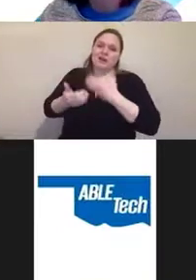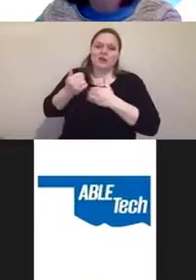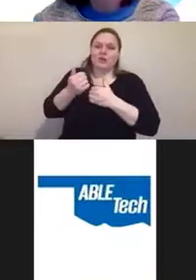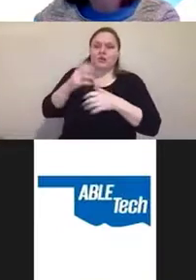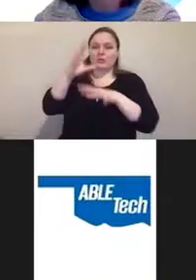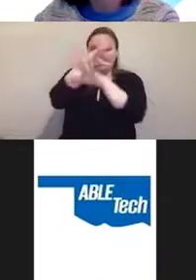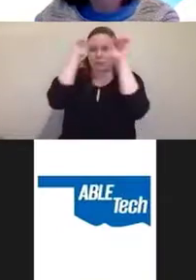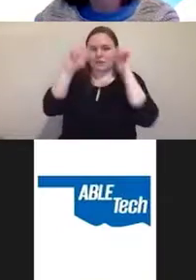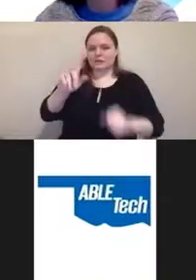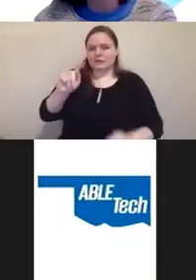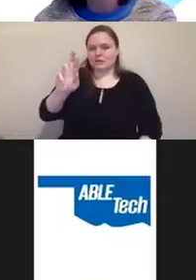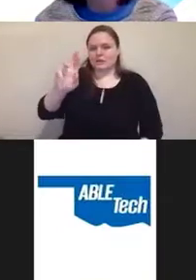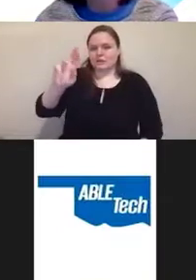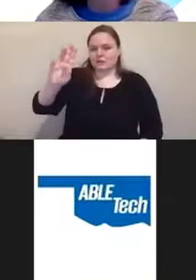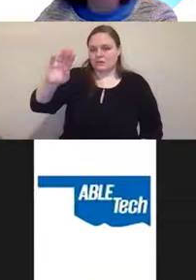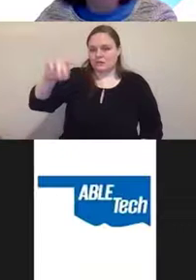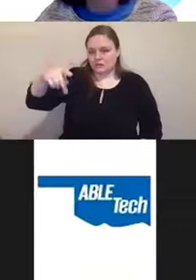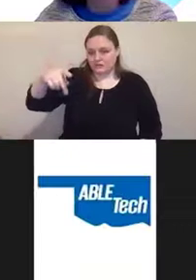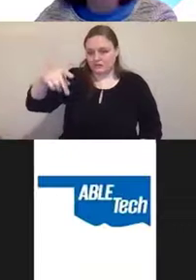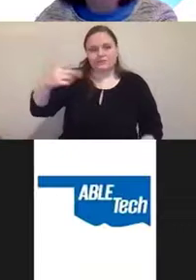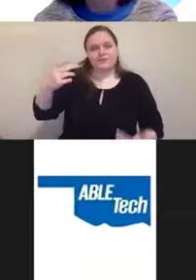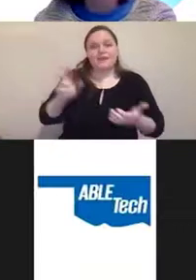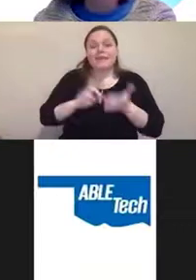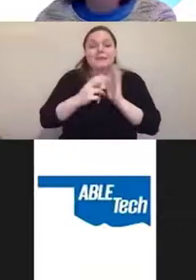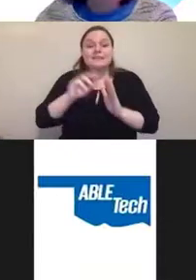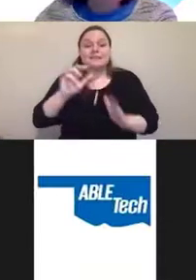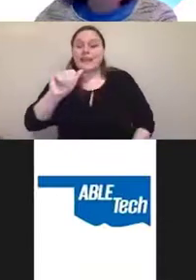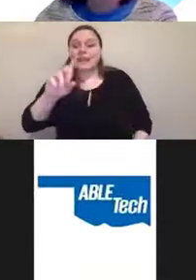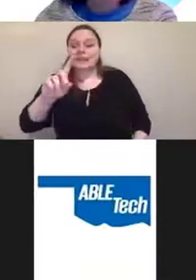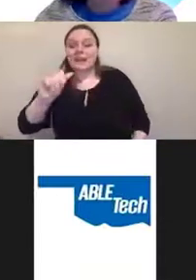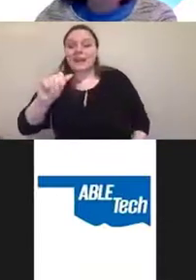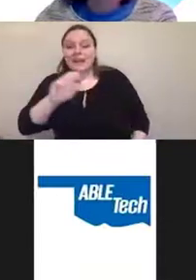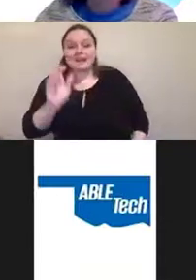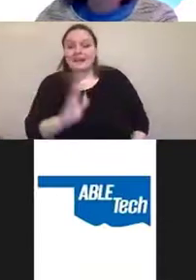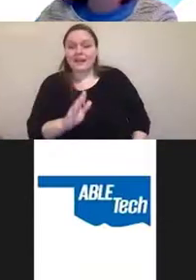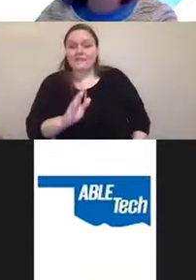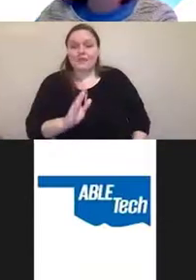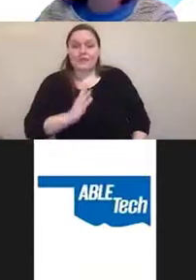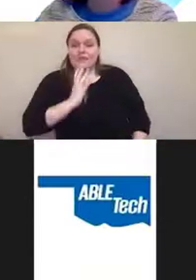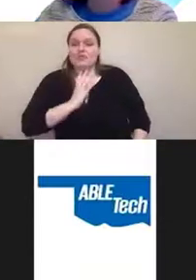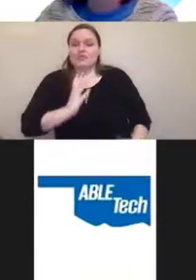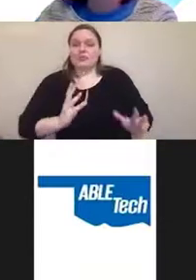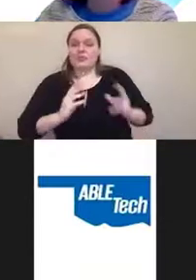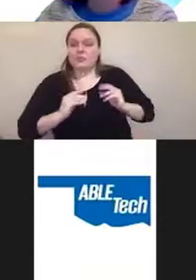So the ADA never officially adopted anything with respect to digital accessibility.